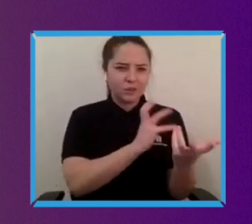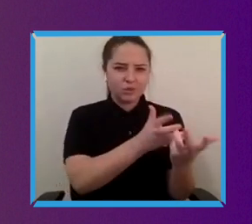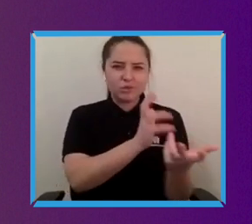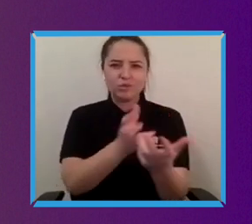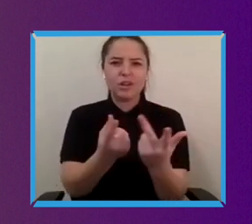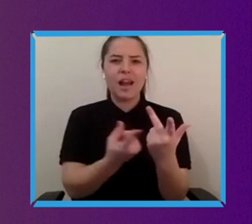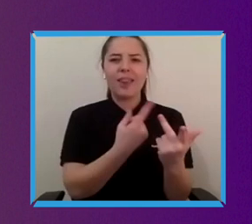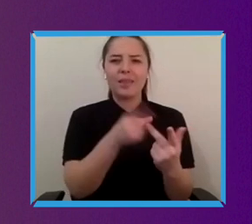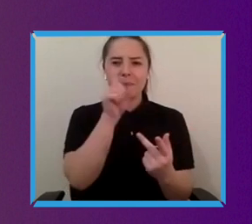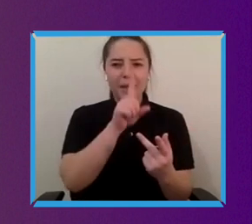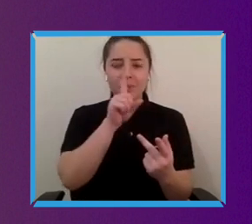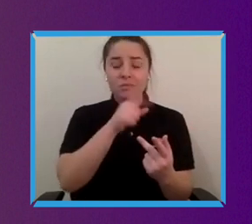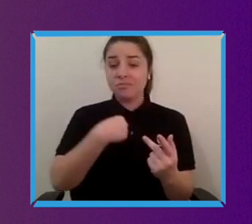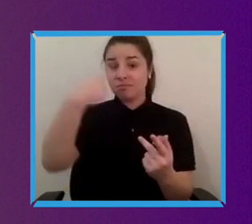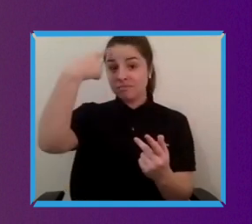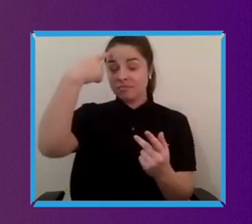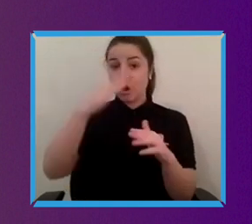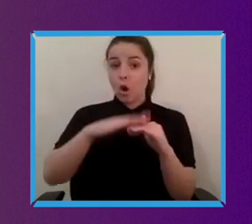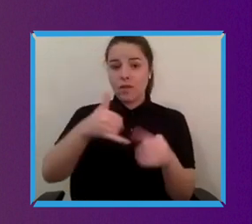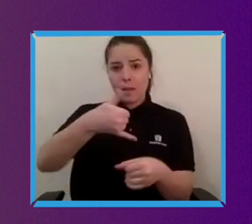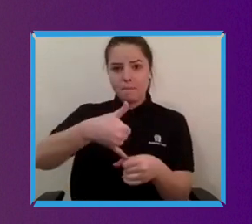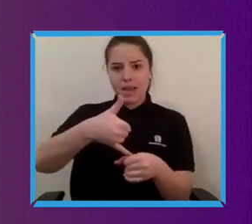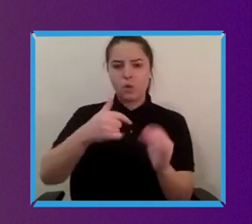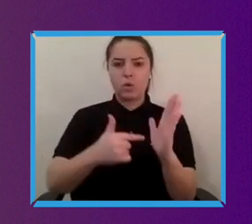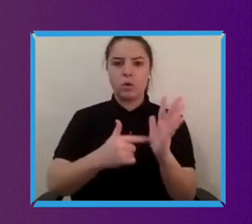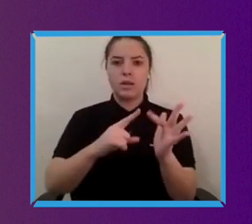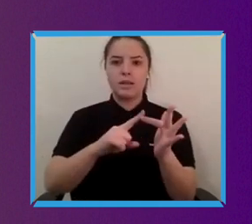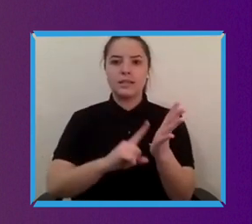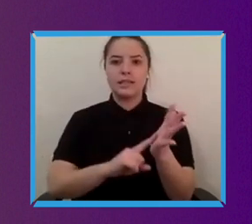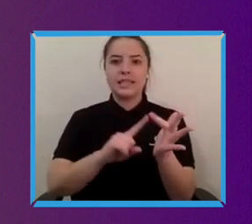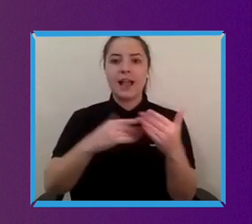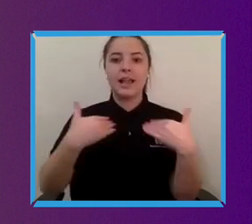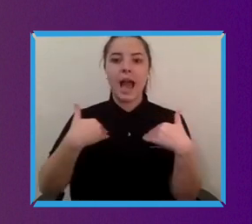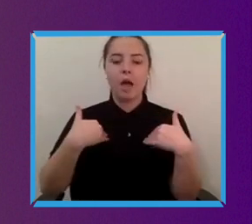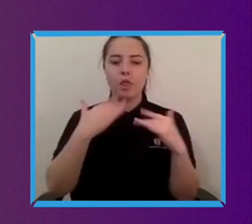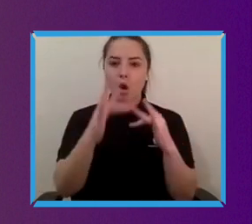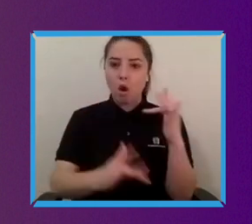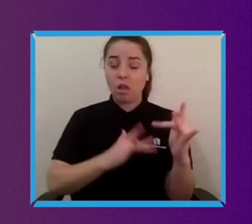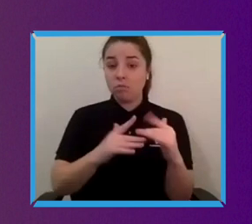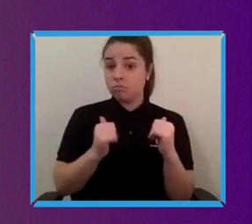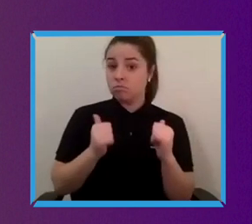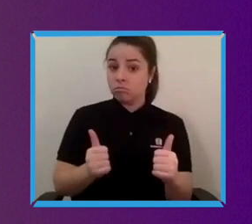look at telehealth for example um that's been fantastic for a lot of the cohort of people that i've been working with.